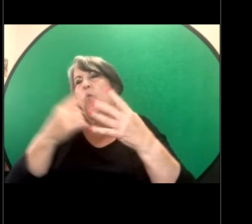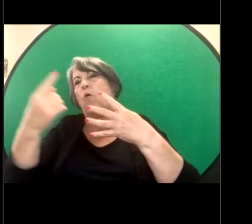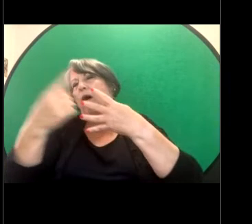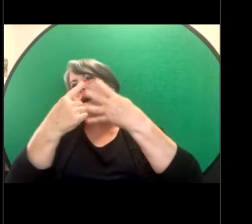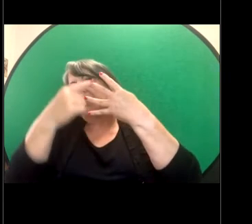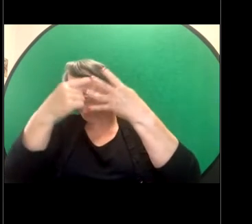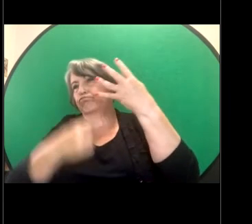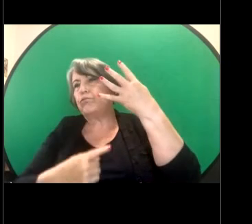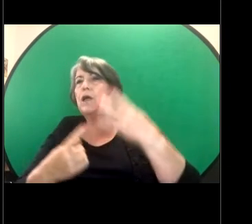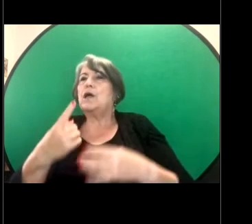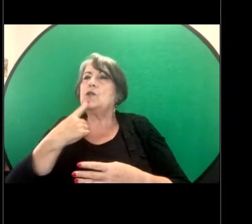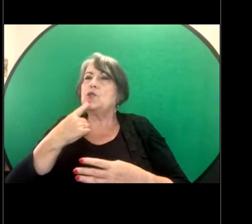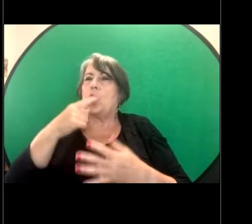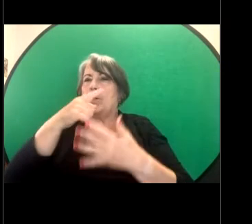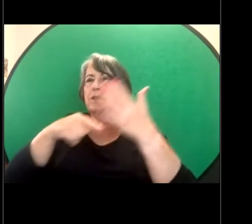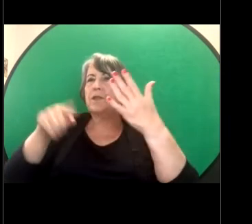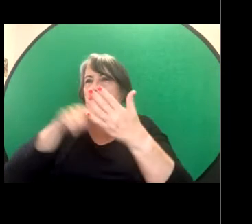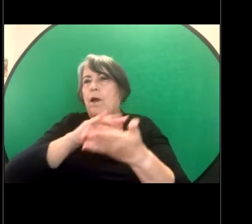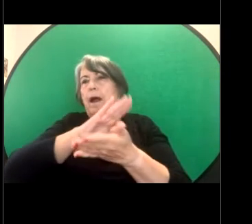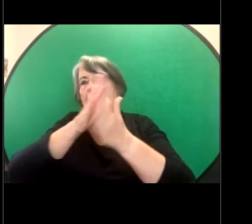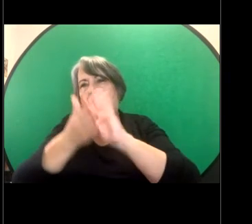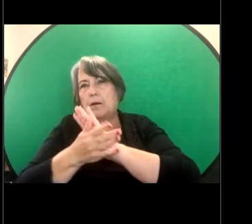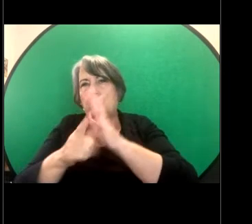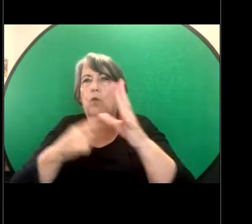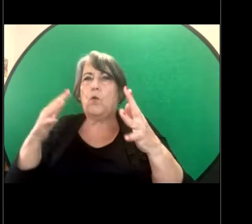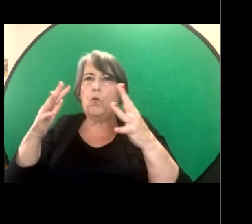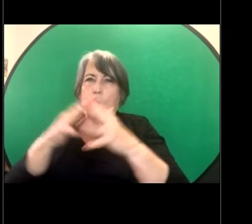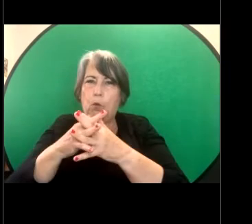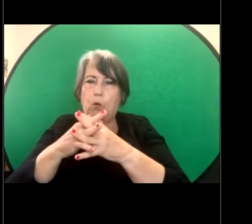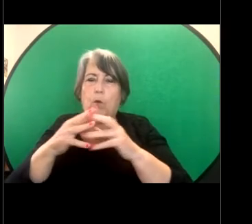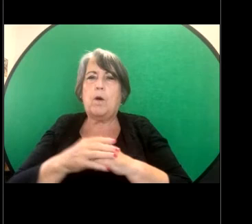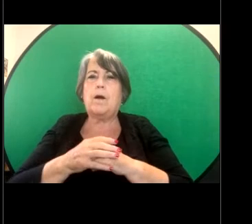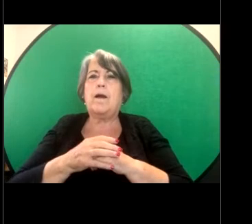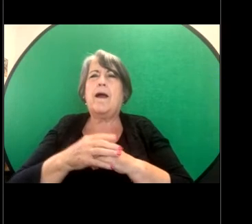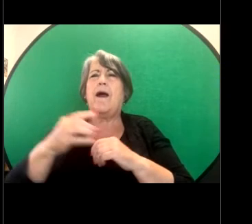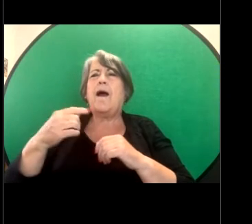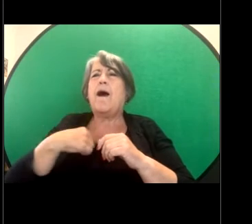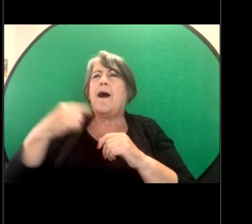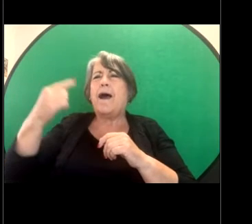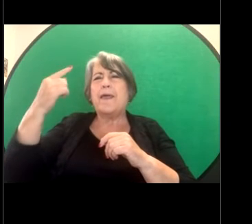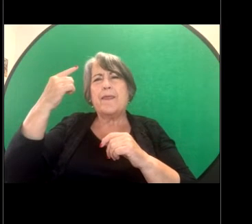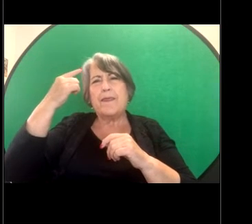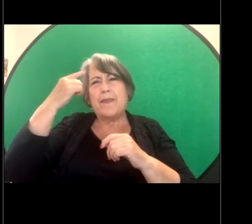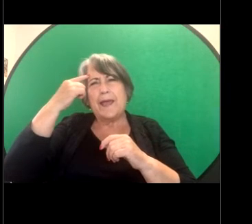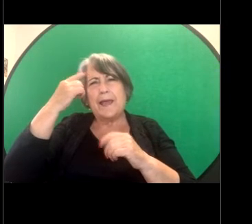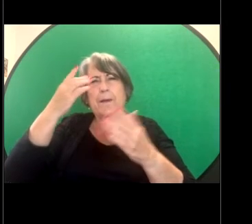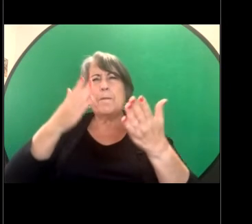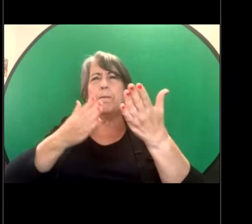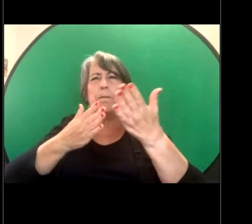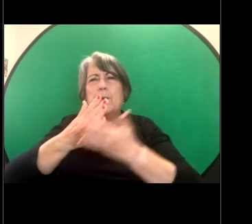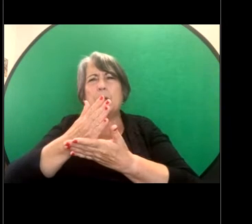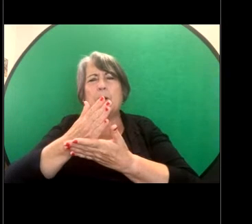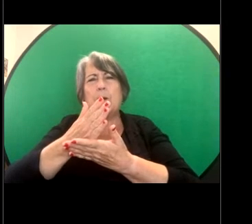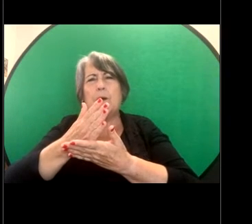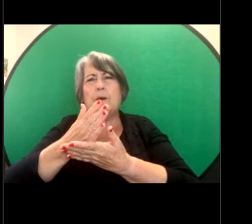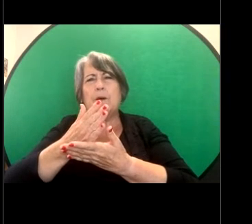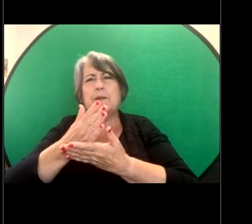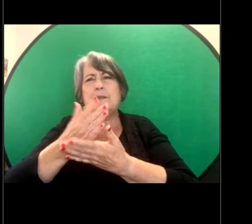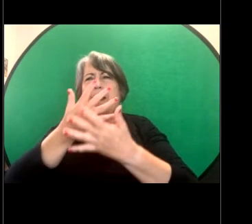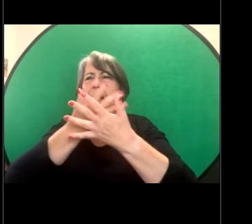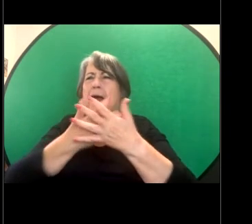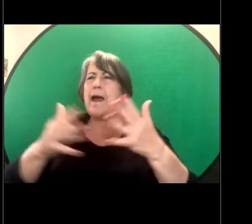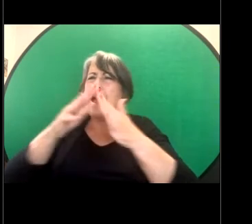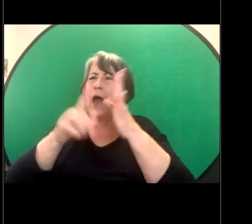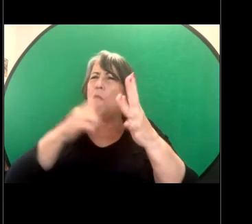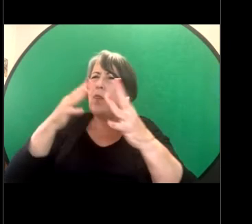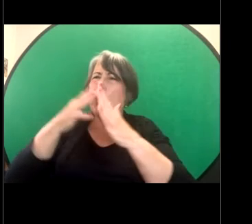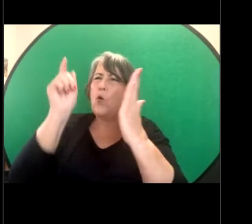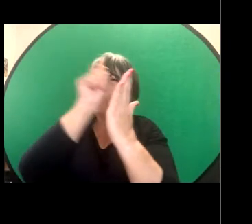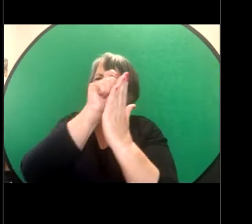discrimination under the law. I think that because the way the law is drafted it is so context